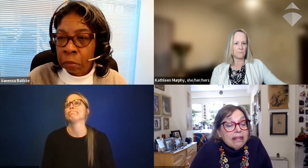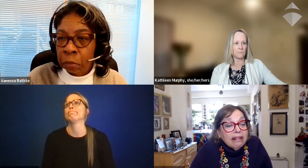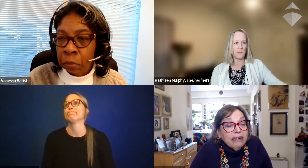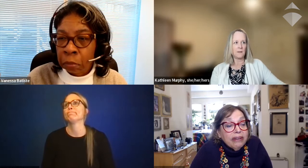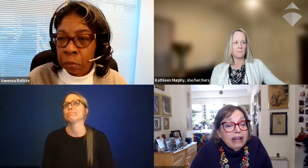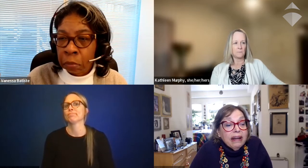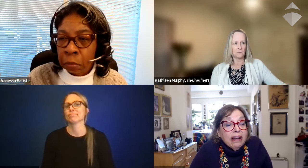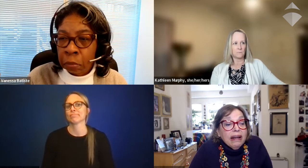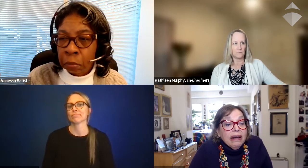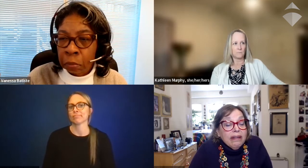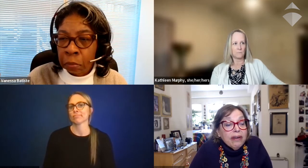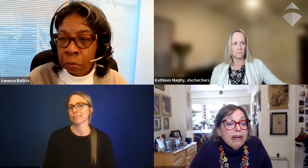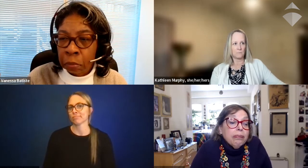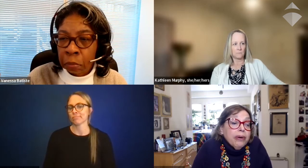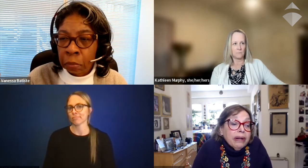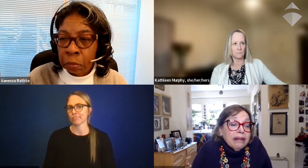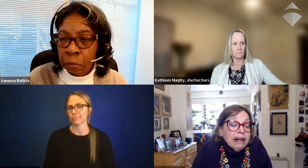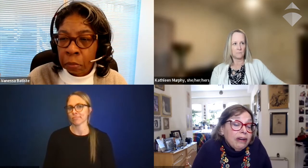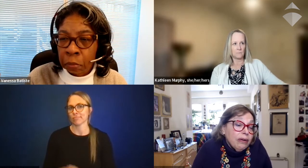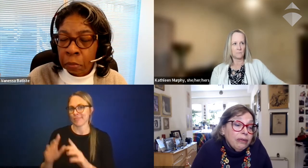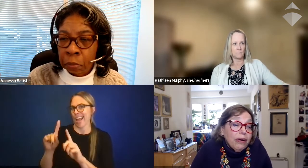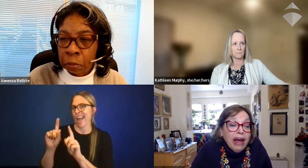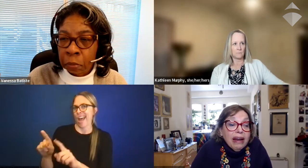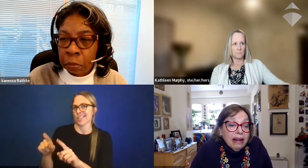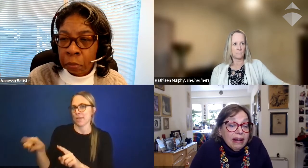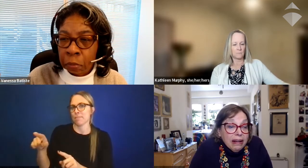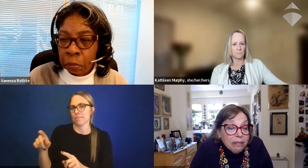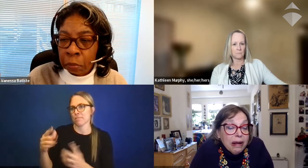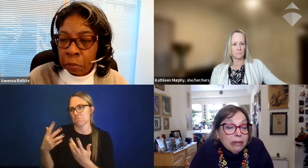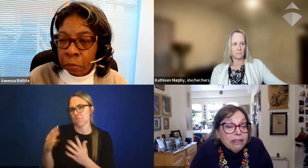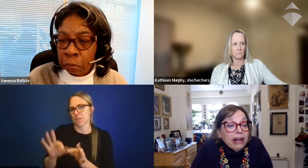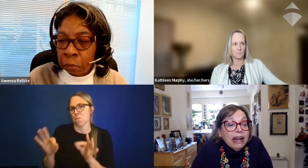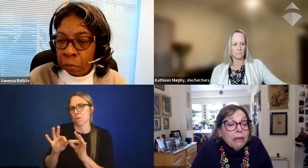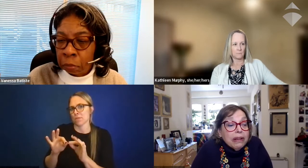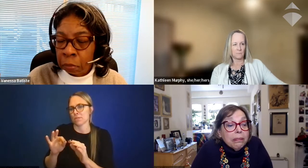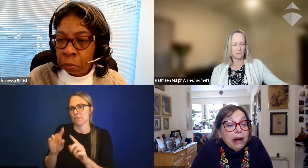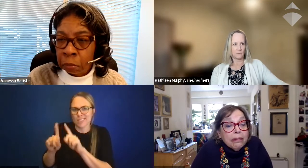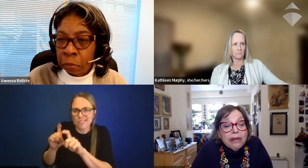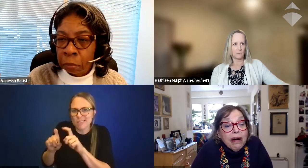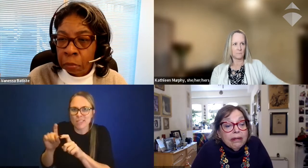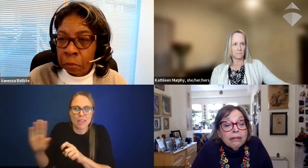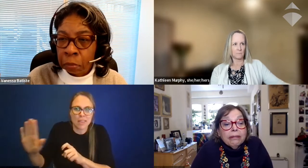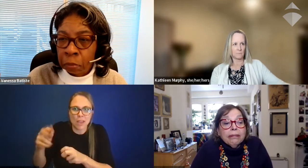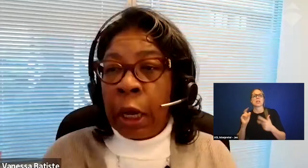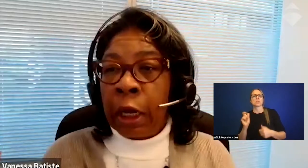That's clearly very important and I know you know that, to be able to find out what the problems are.